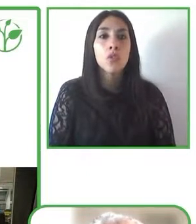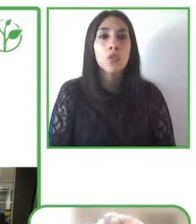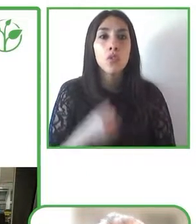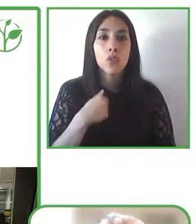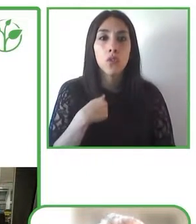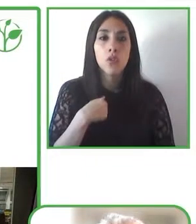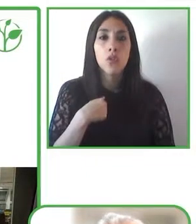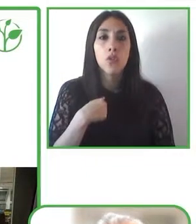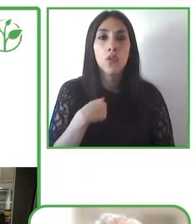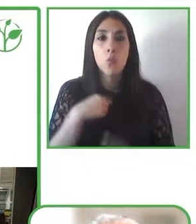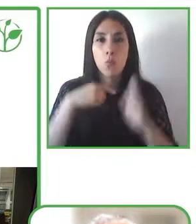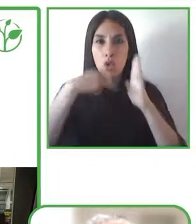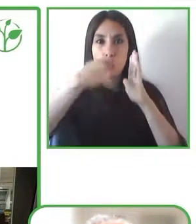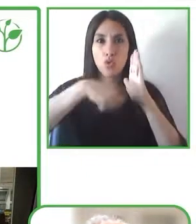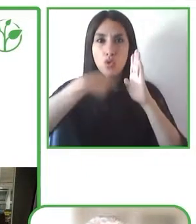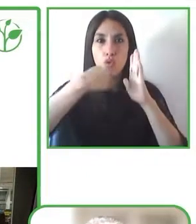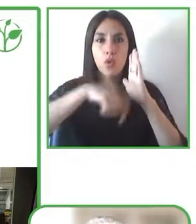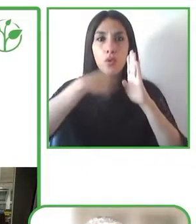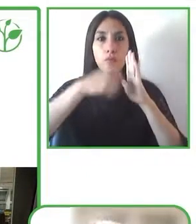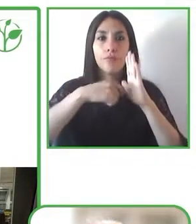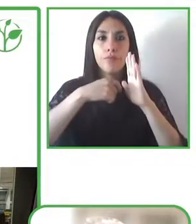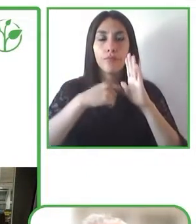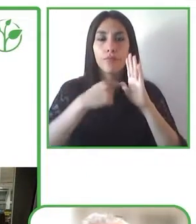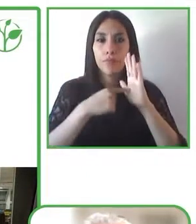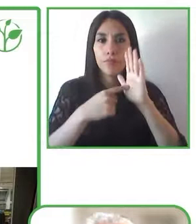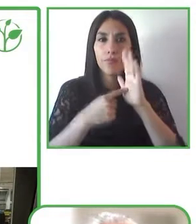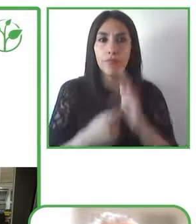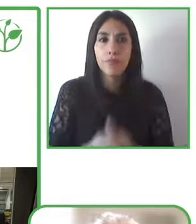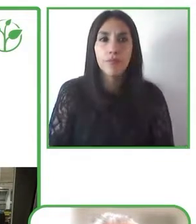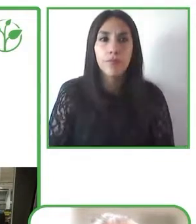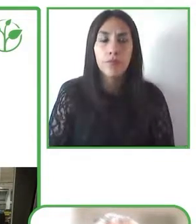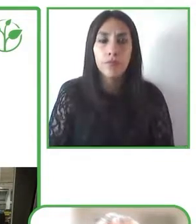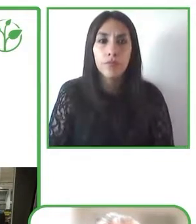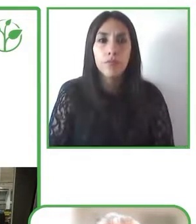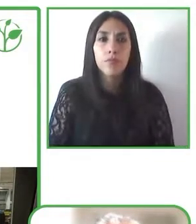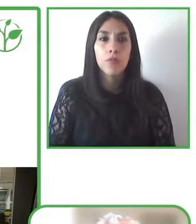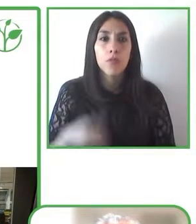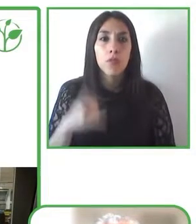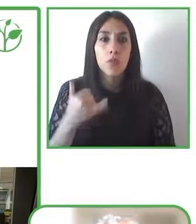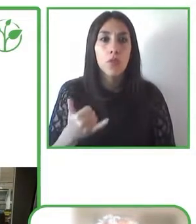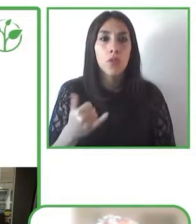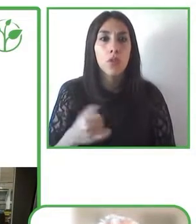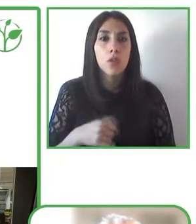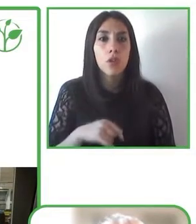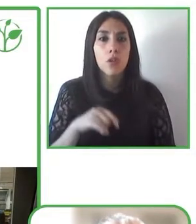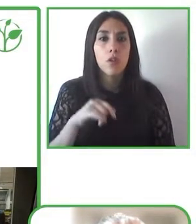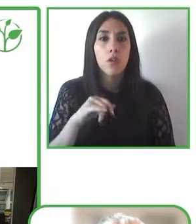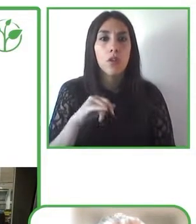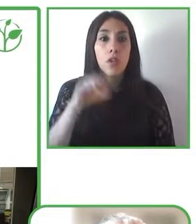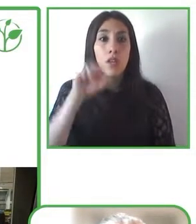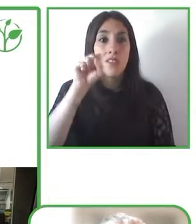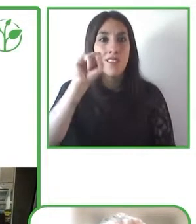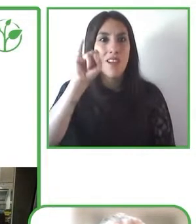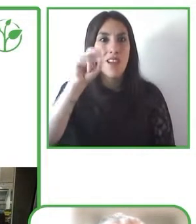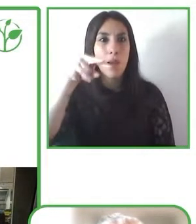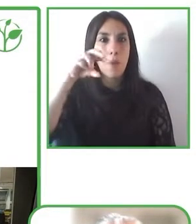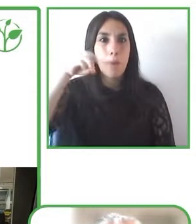from this country and also this is presented by Simón Marco who is on the picture and they